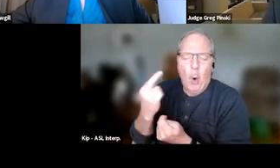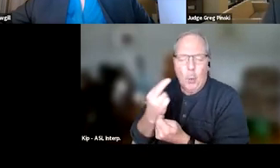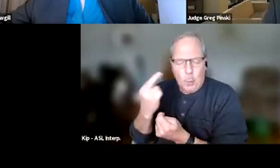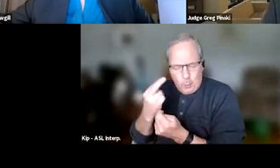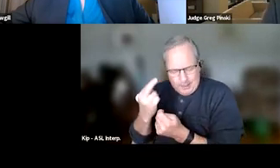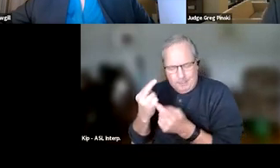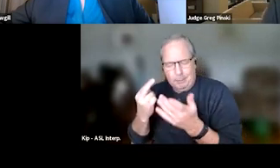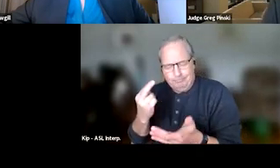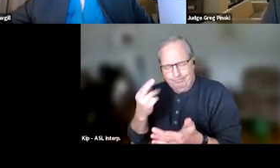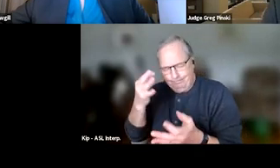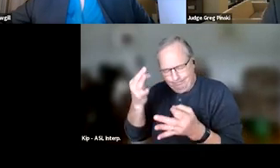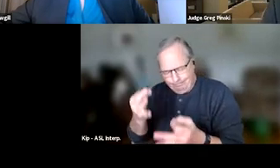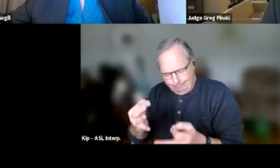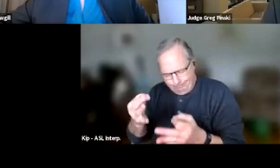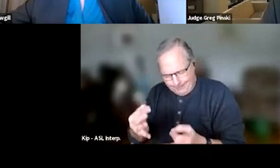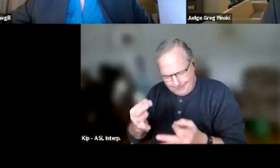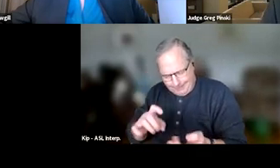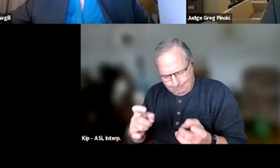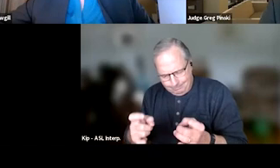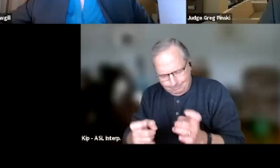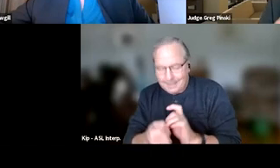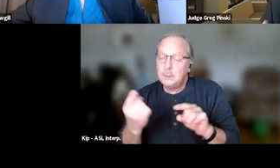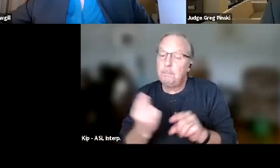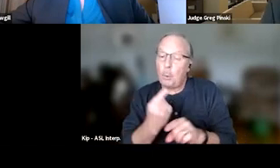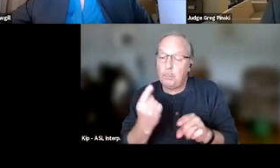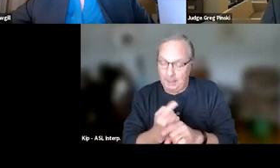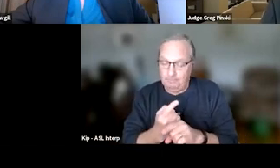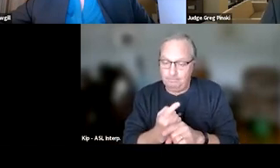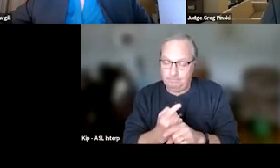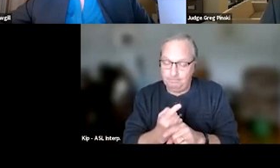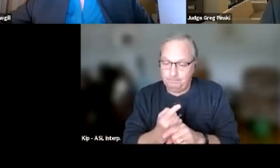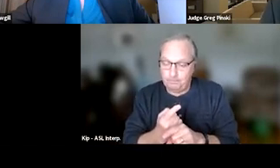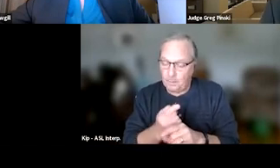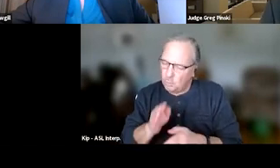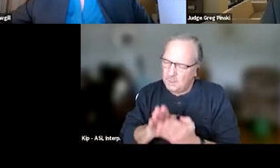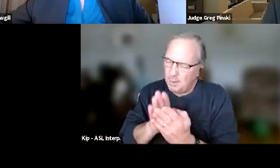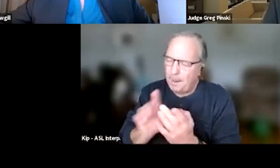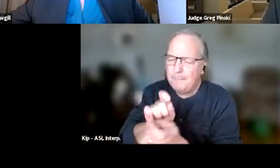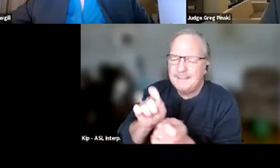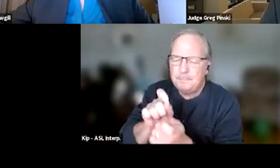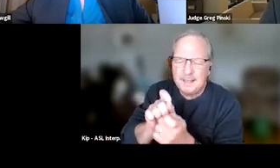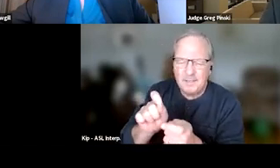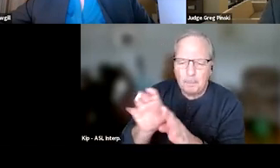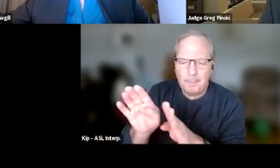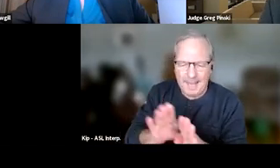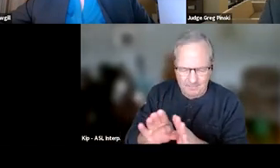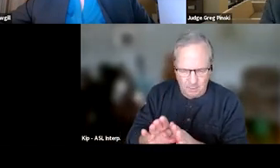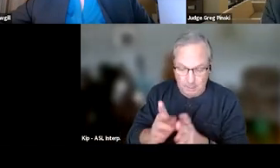to modify sanctions as appropriate to address a particular behavior is important.